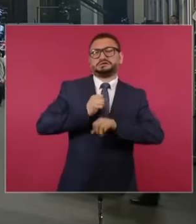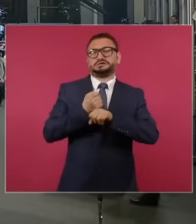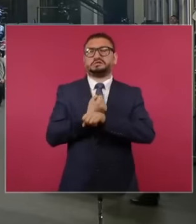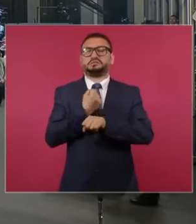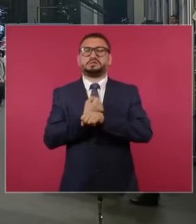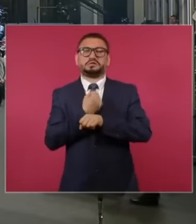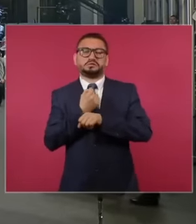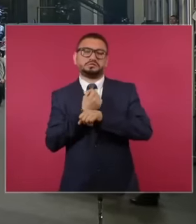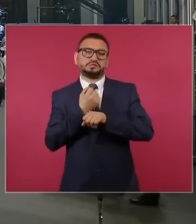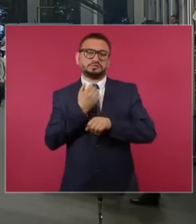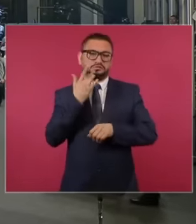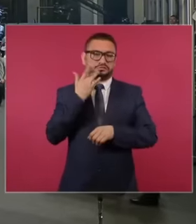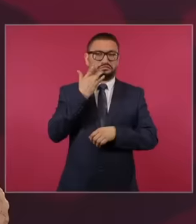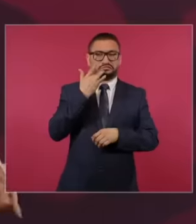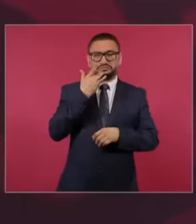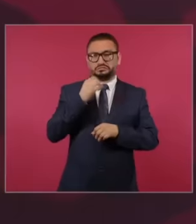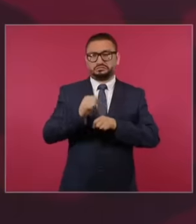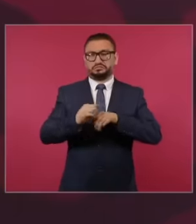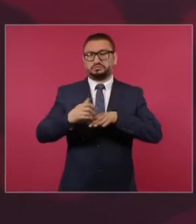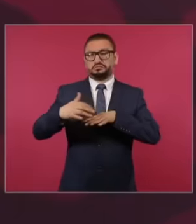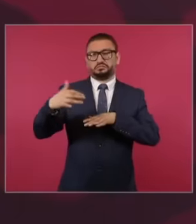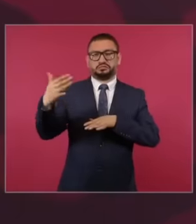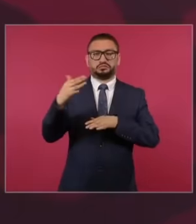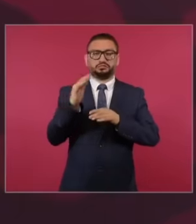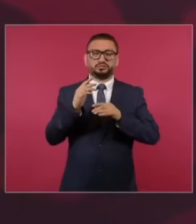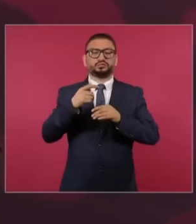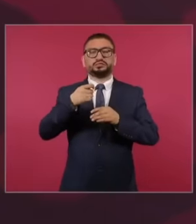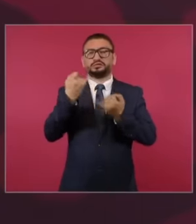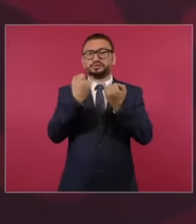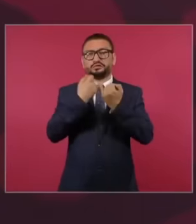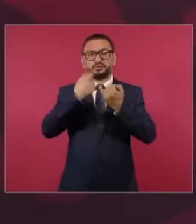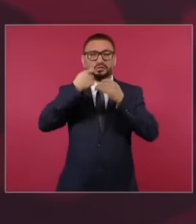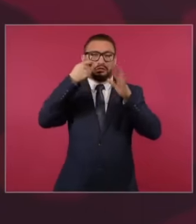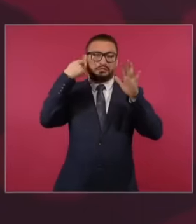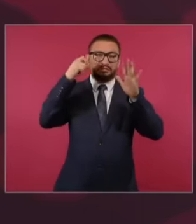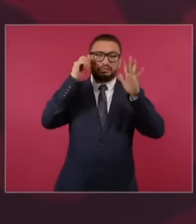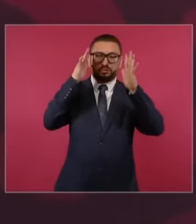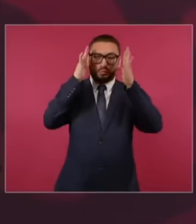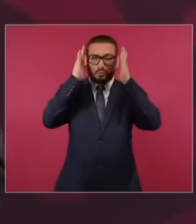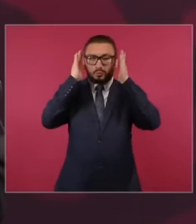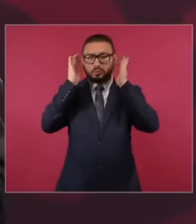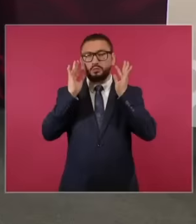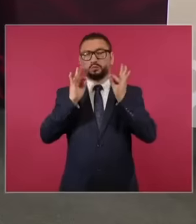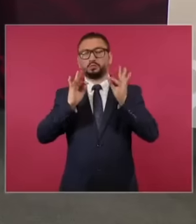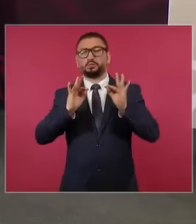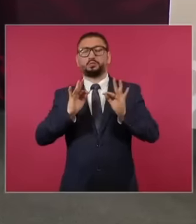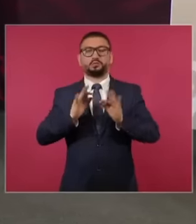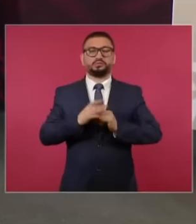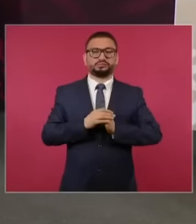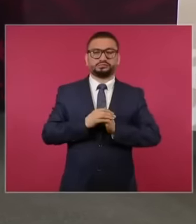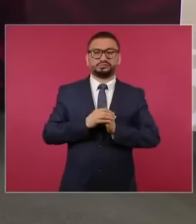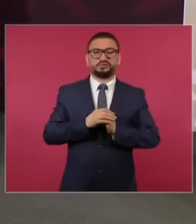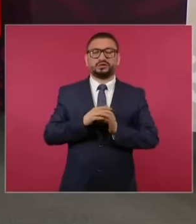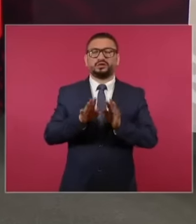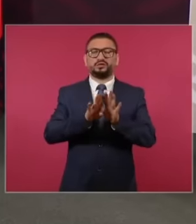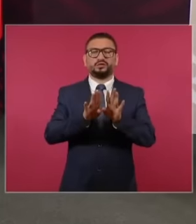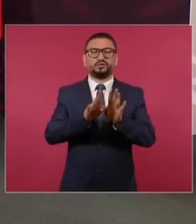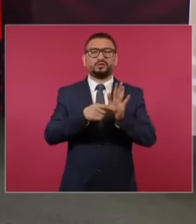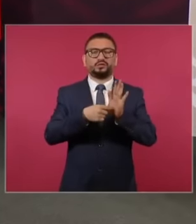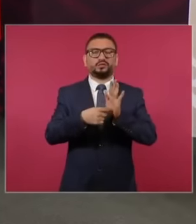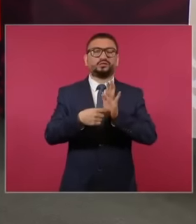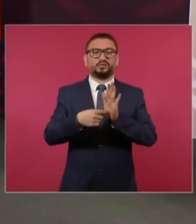gelled, they were like